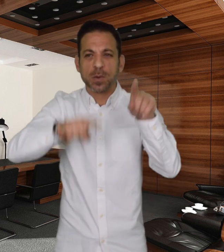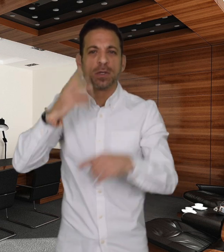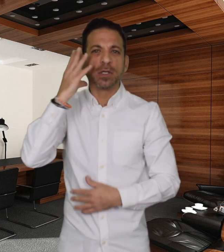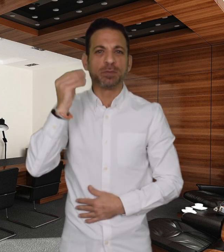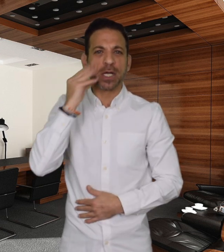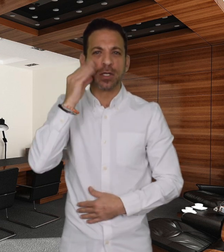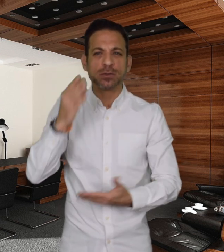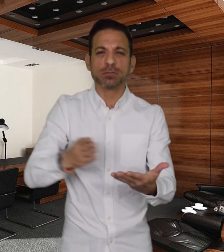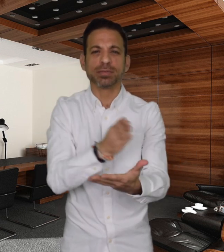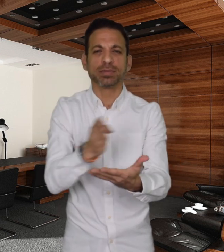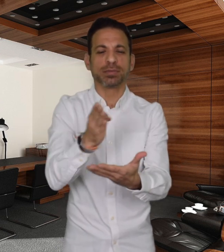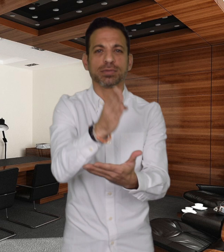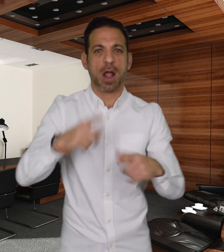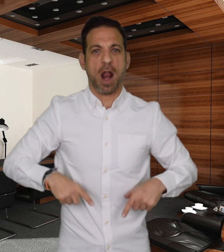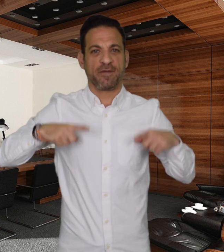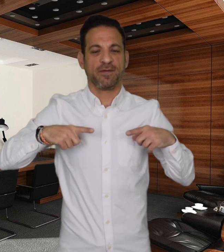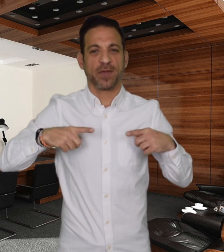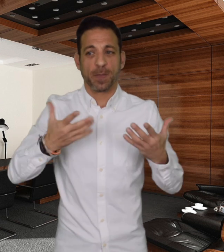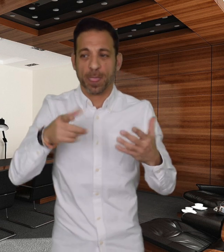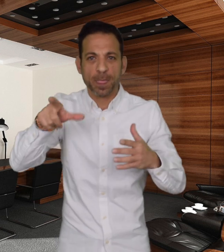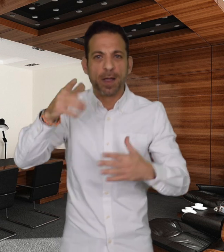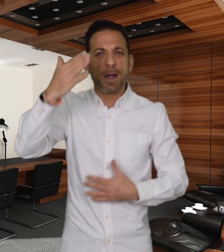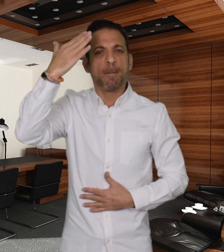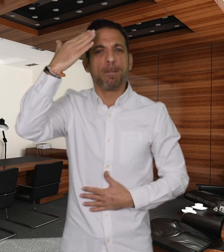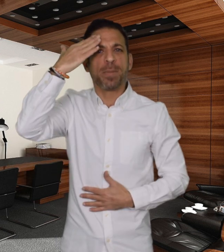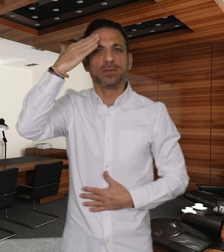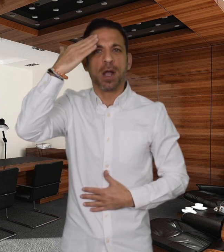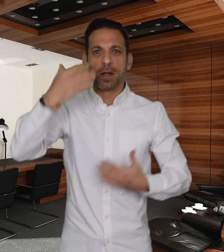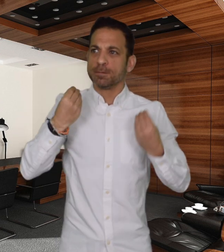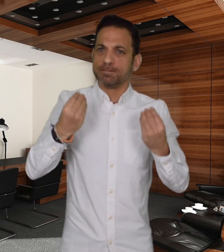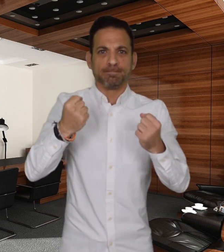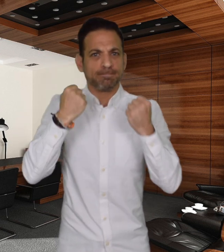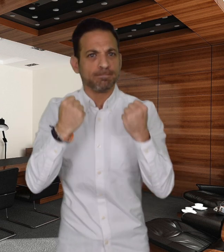Struggling with low mental well-being is a common experience,